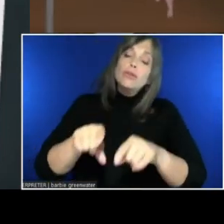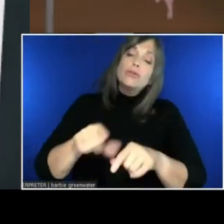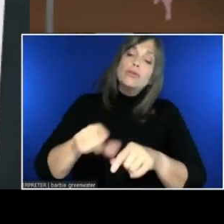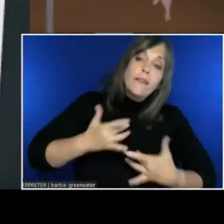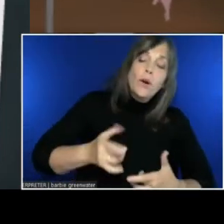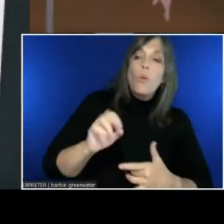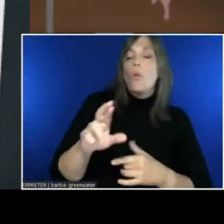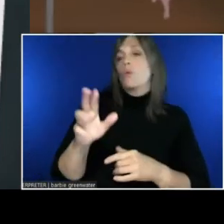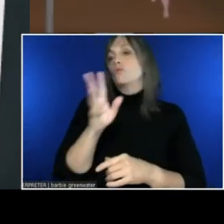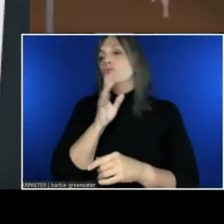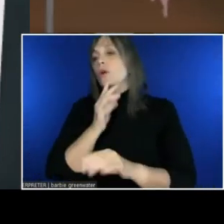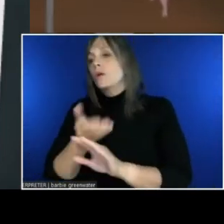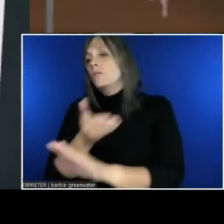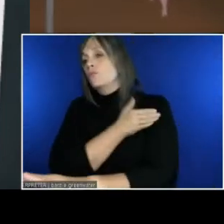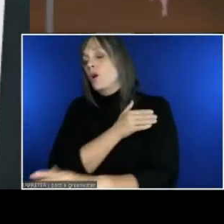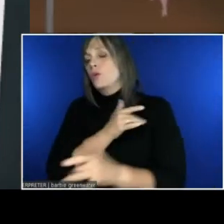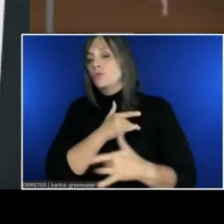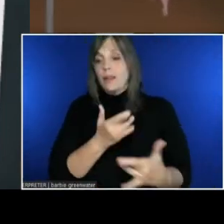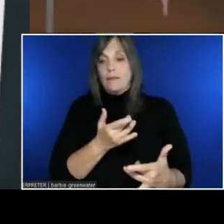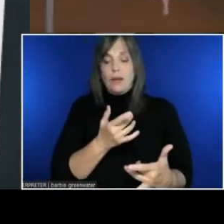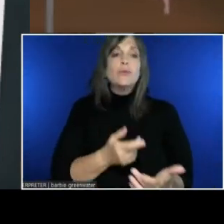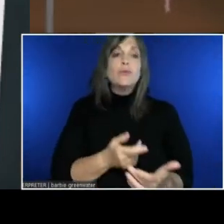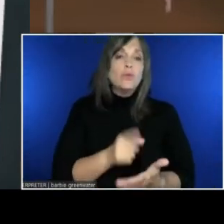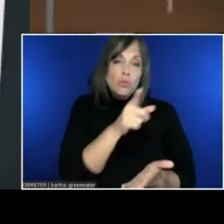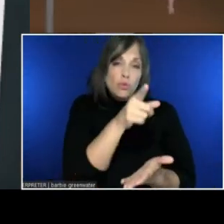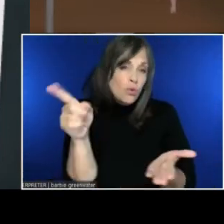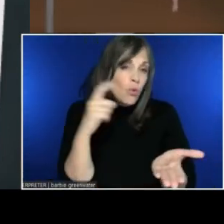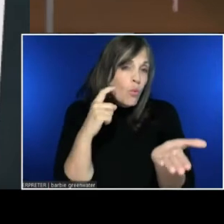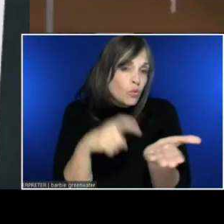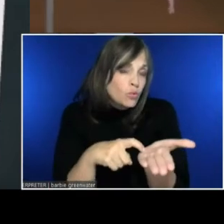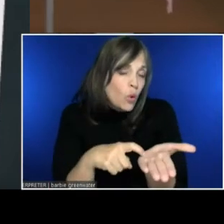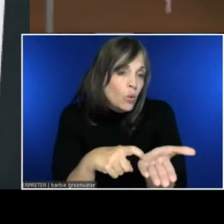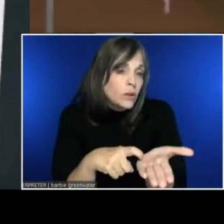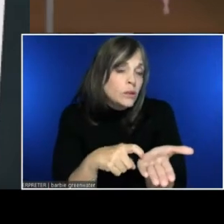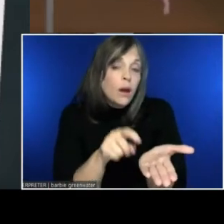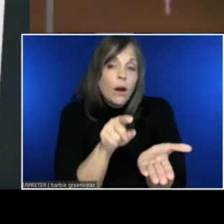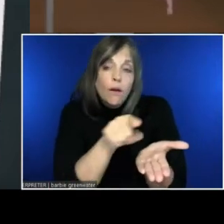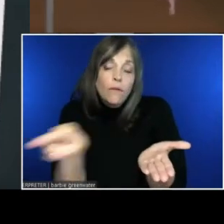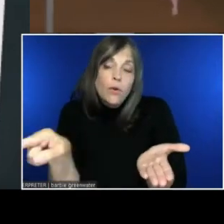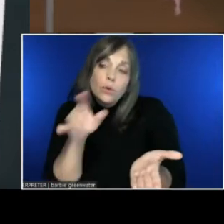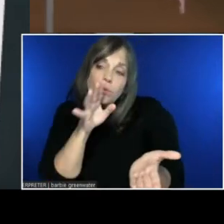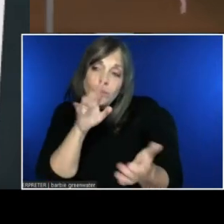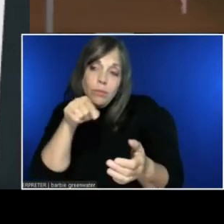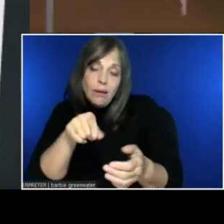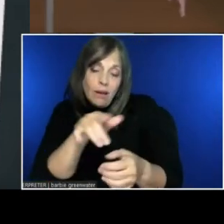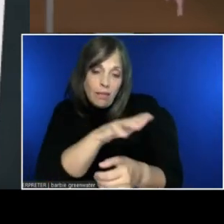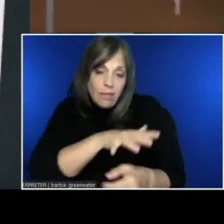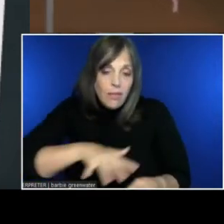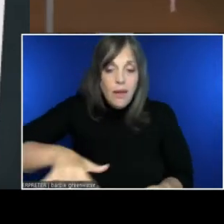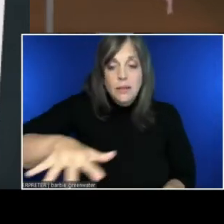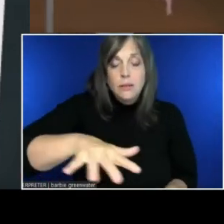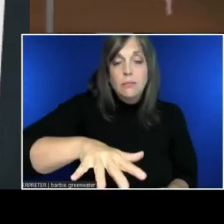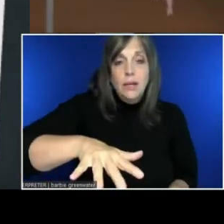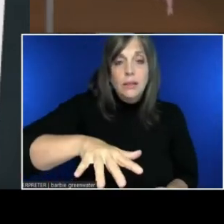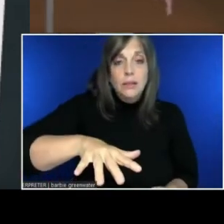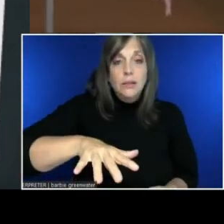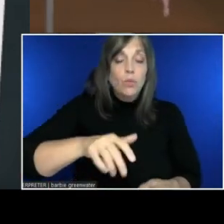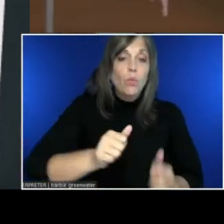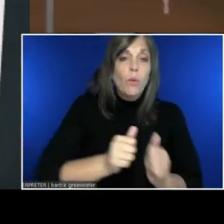to the event, that in order for you to speak in this space, either via audio or text input,